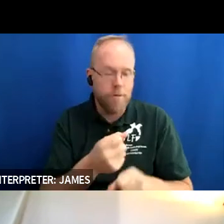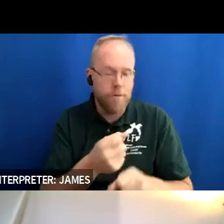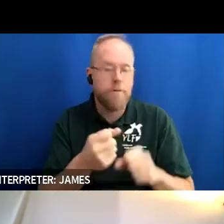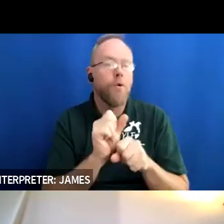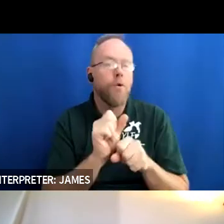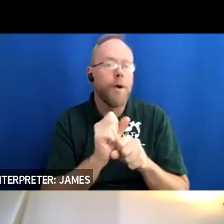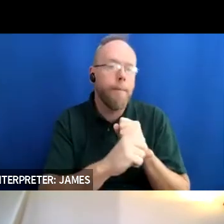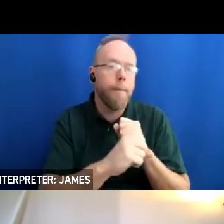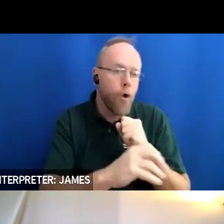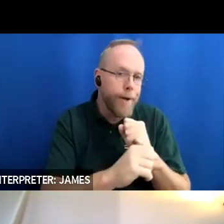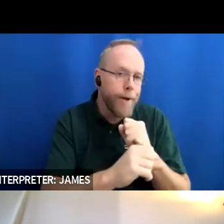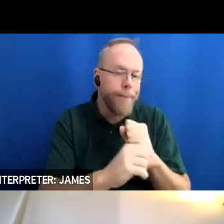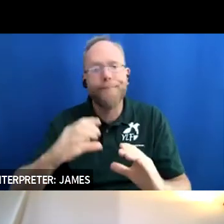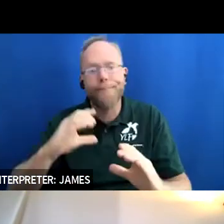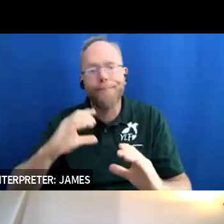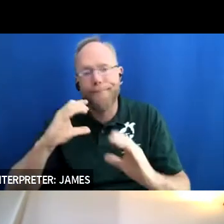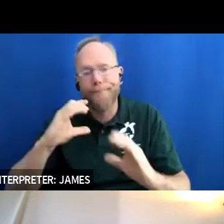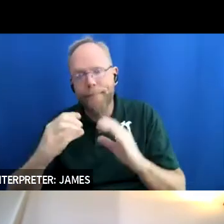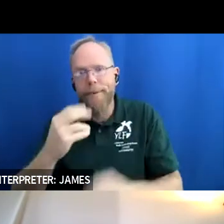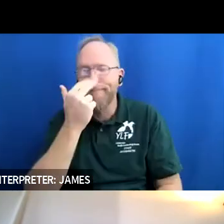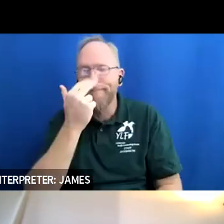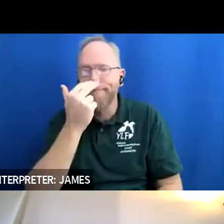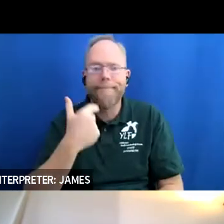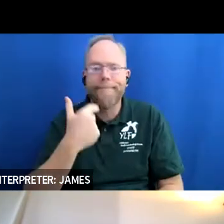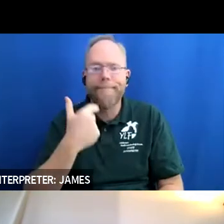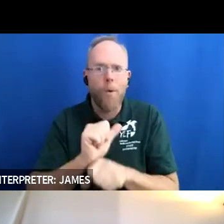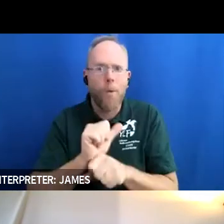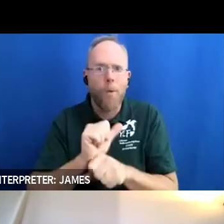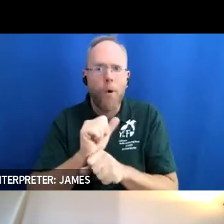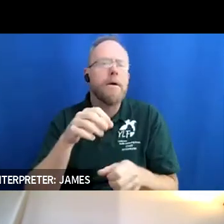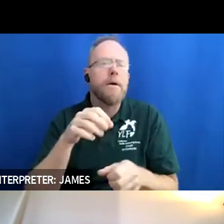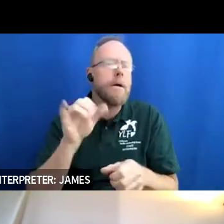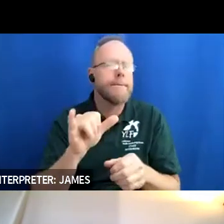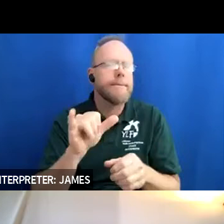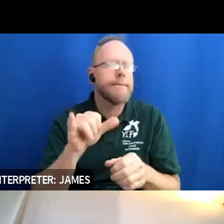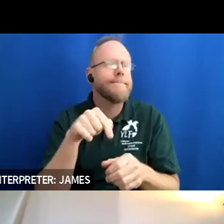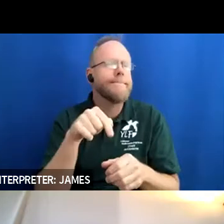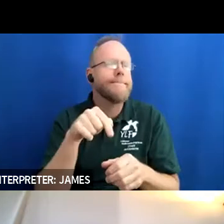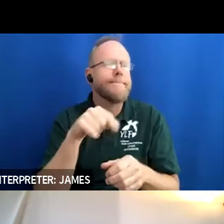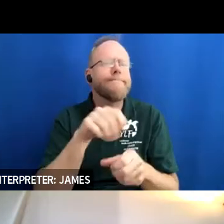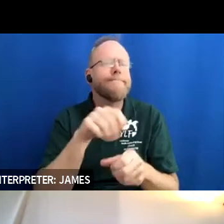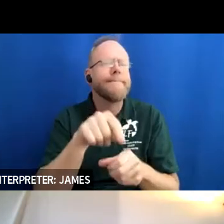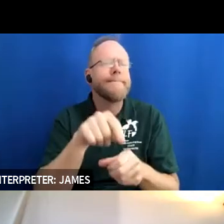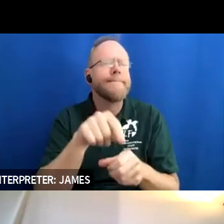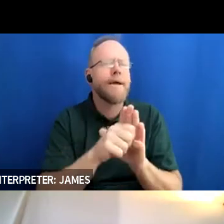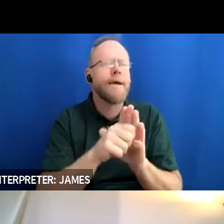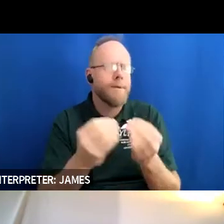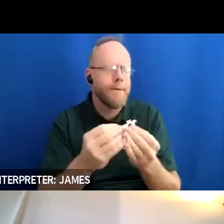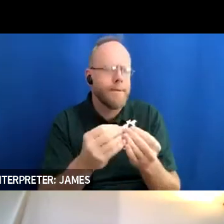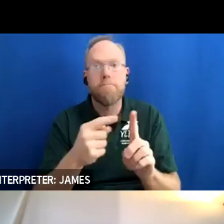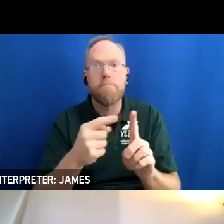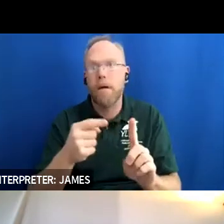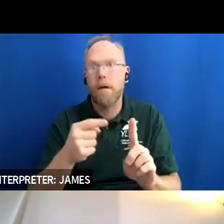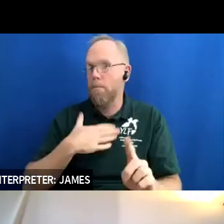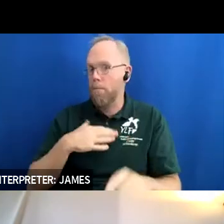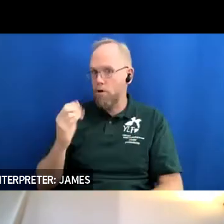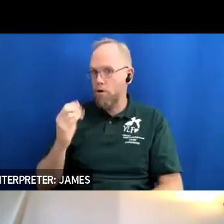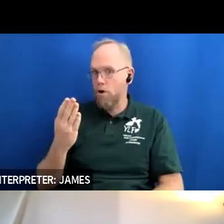is i work it's a state entity here but with my job here i've been able to after leaving